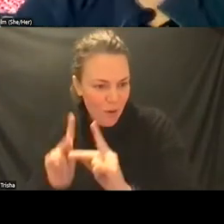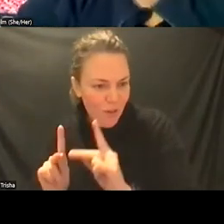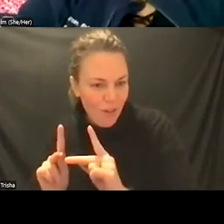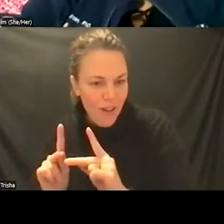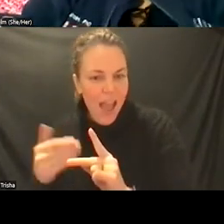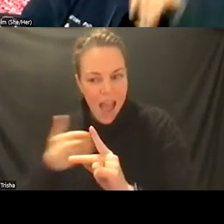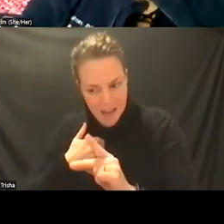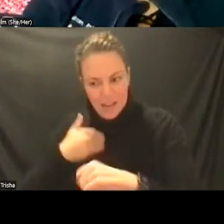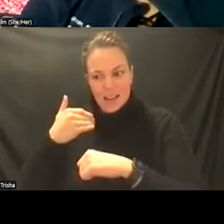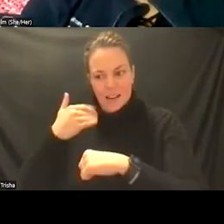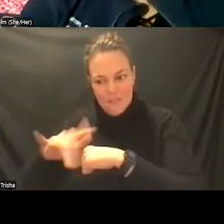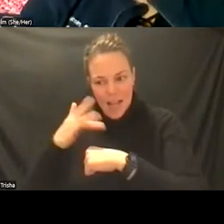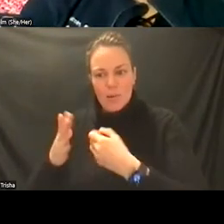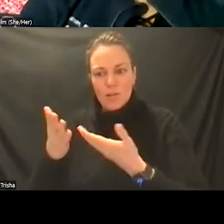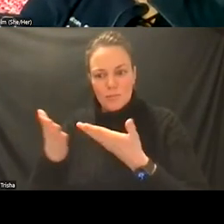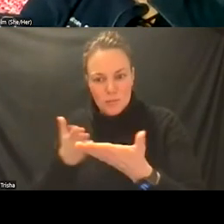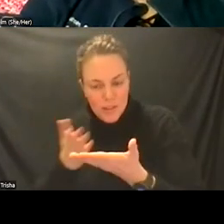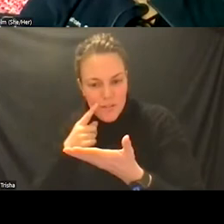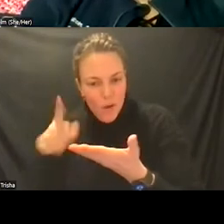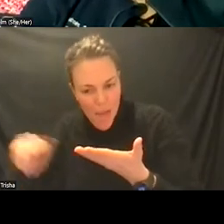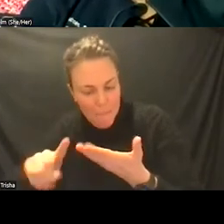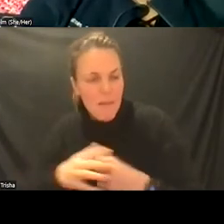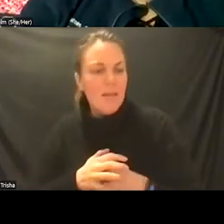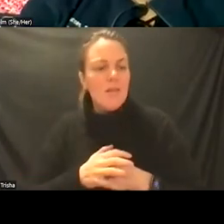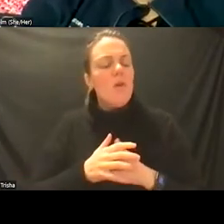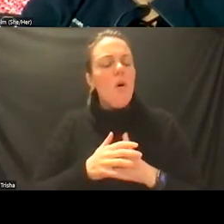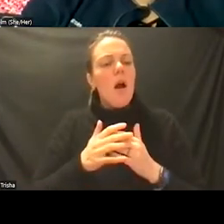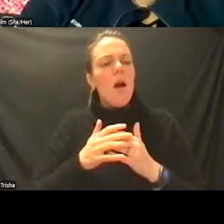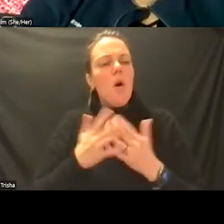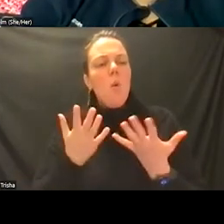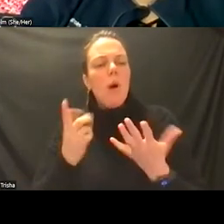deafness and their families and what do you think the difference is between those two because many